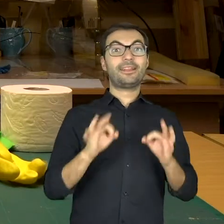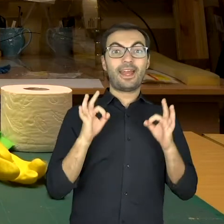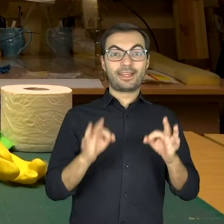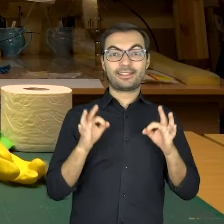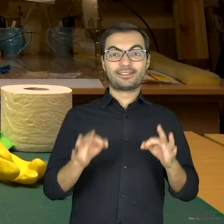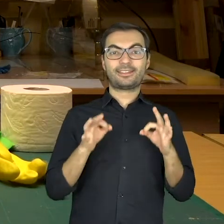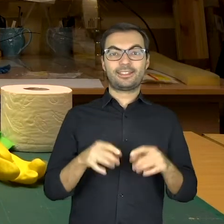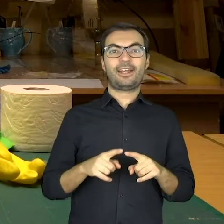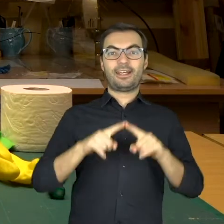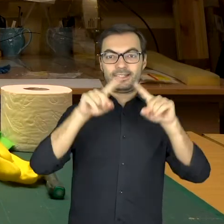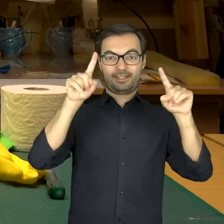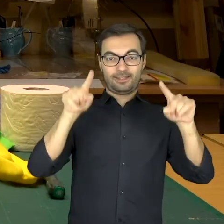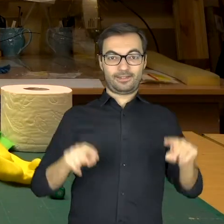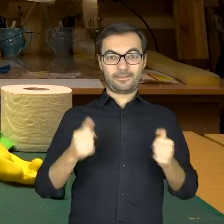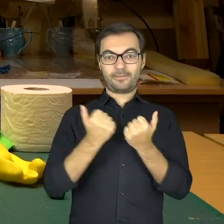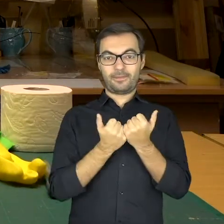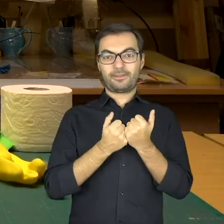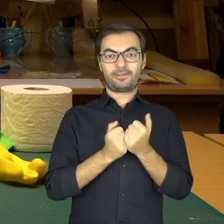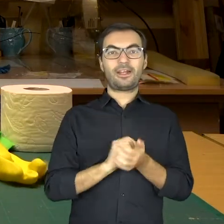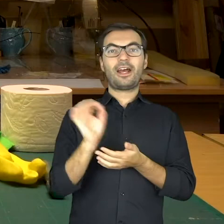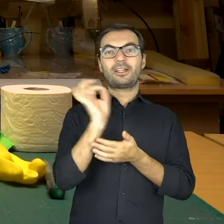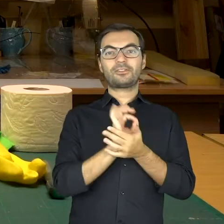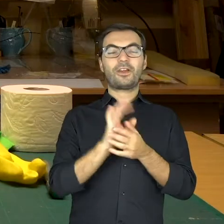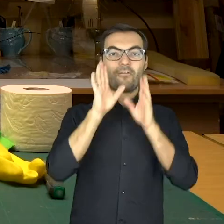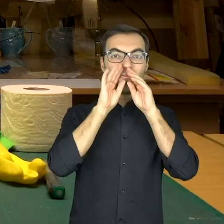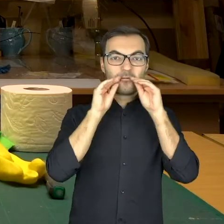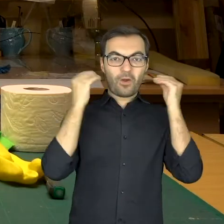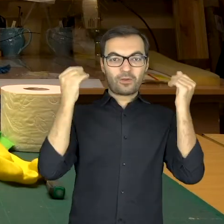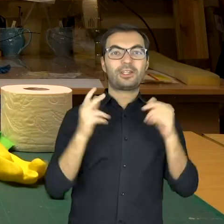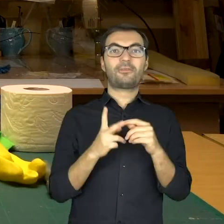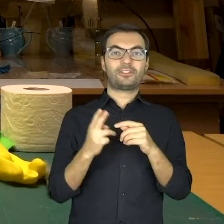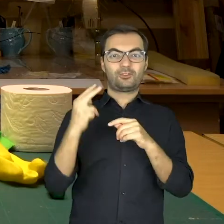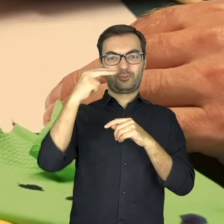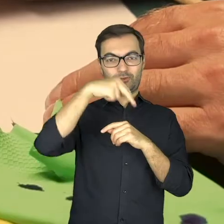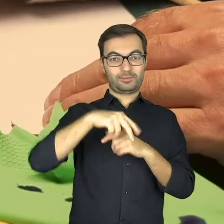Now let’s draw a moustache on the sheet of paper. After that we’ll cut it out.